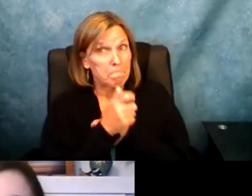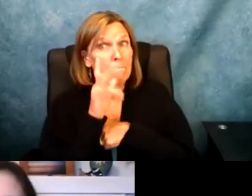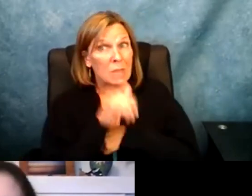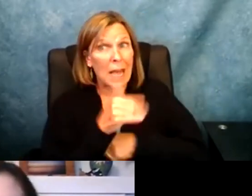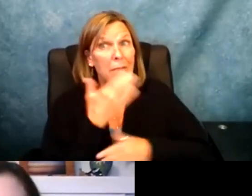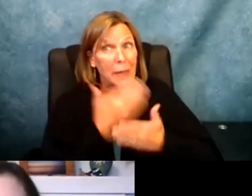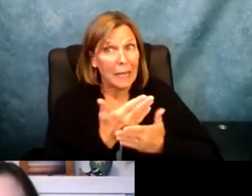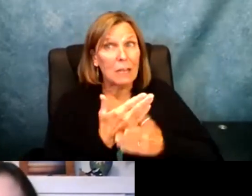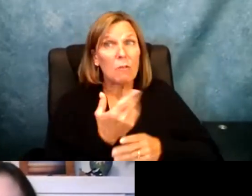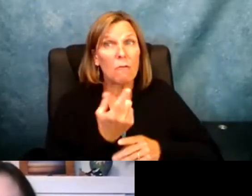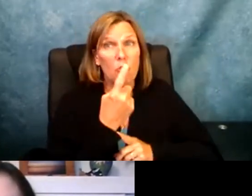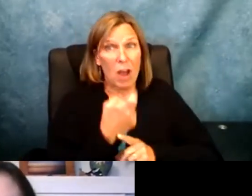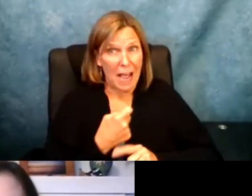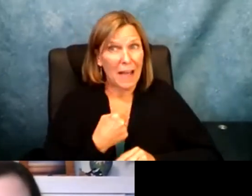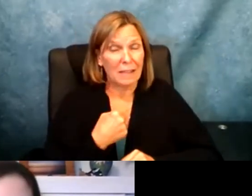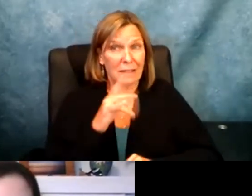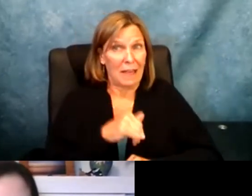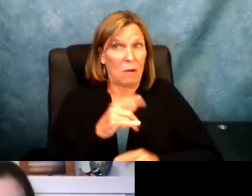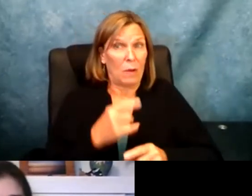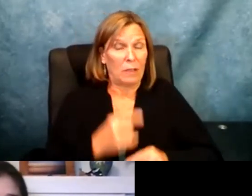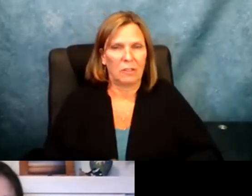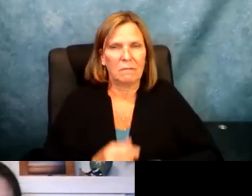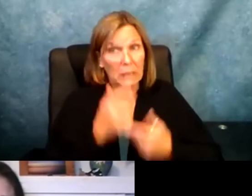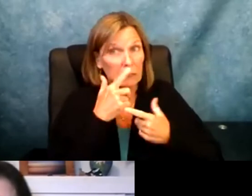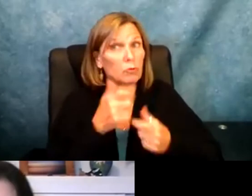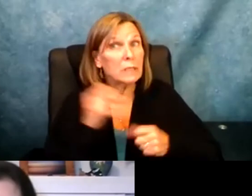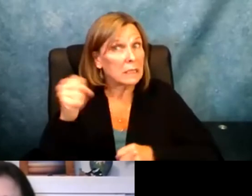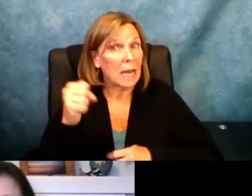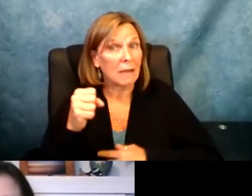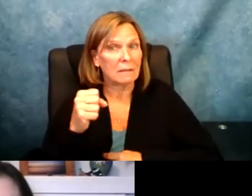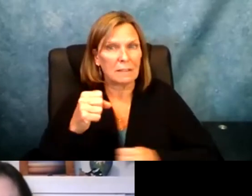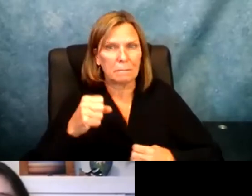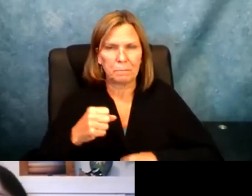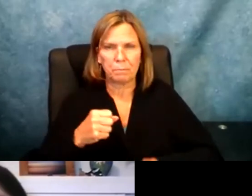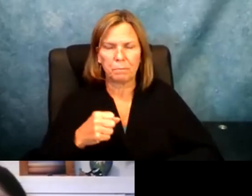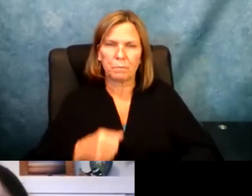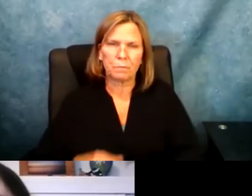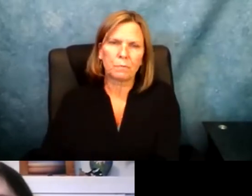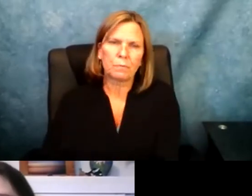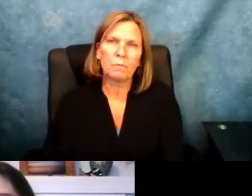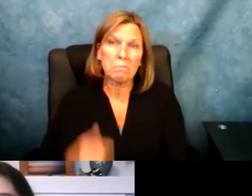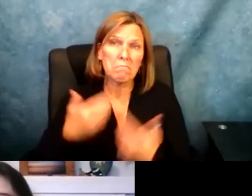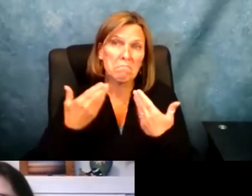they doubt you. >> It's interesting. Thank you for asking